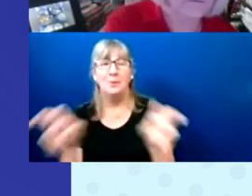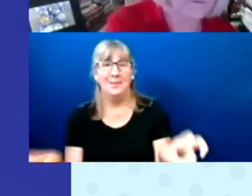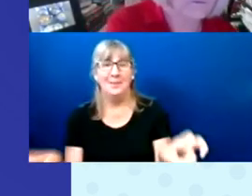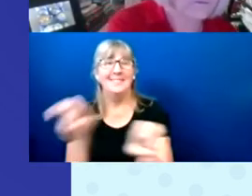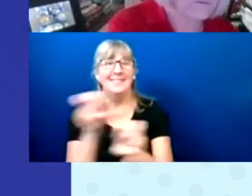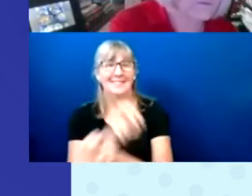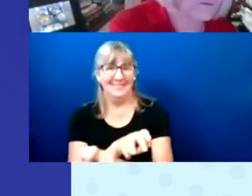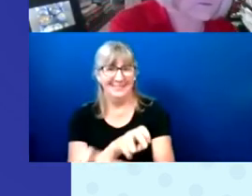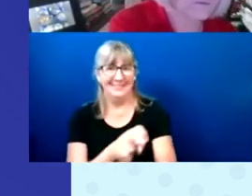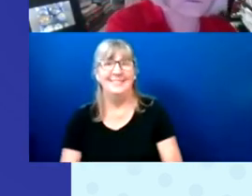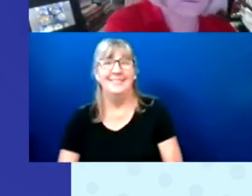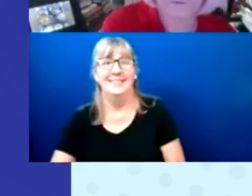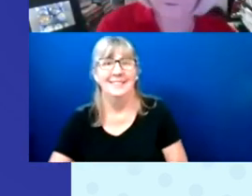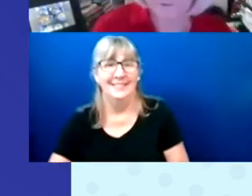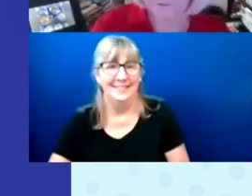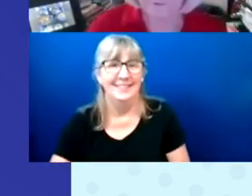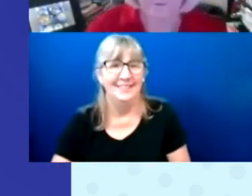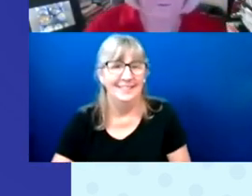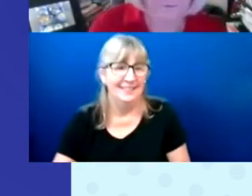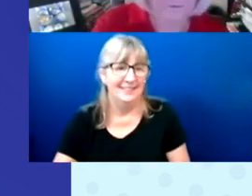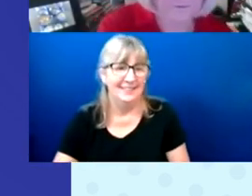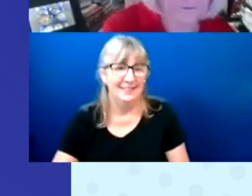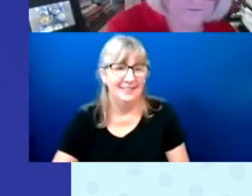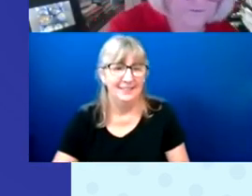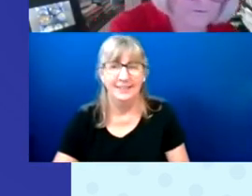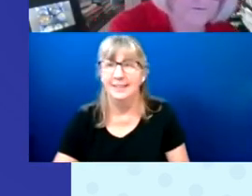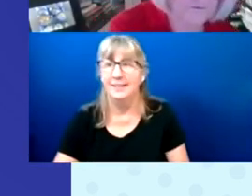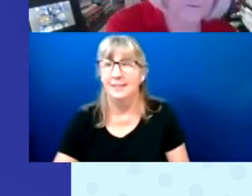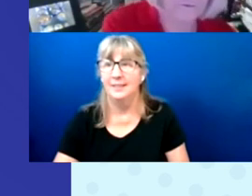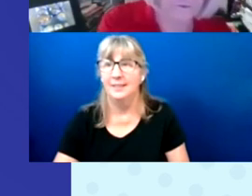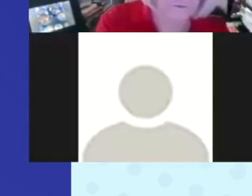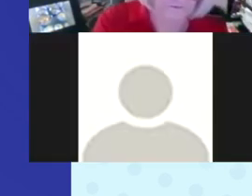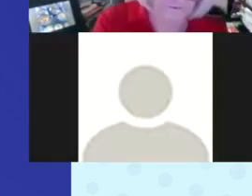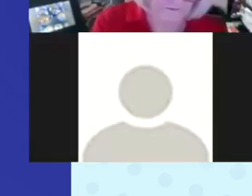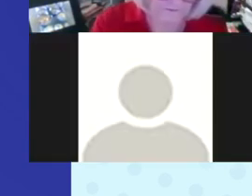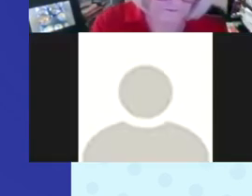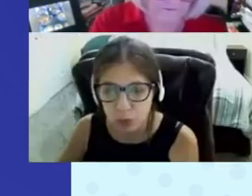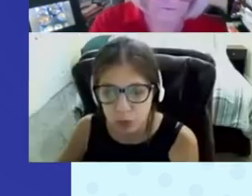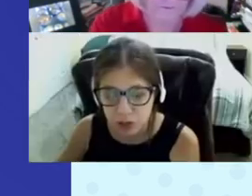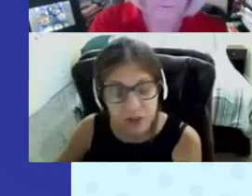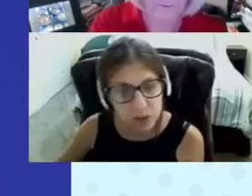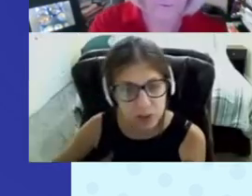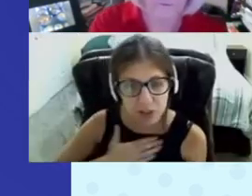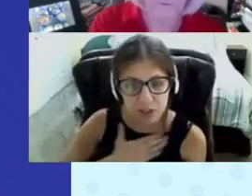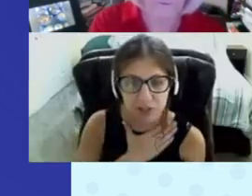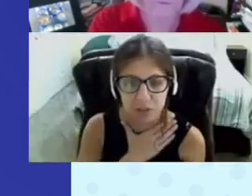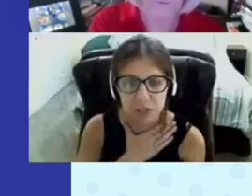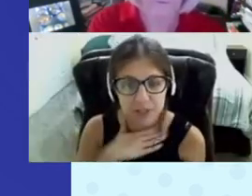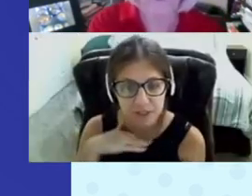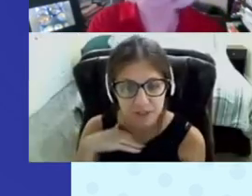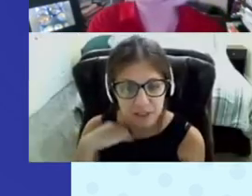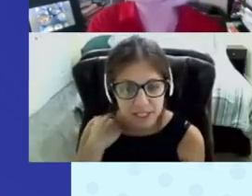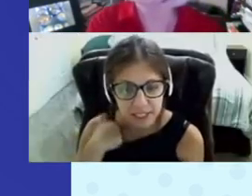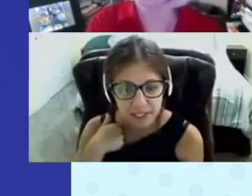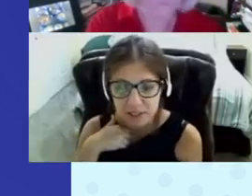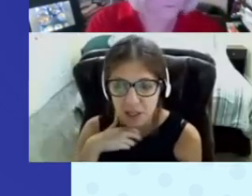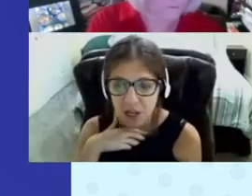And so we have two questions that are asking about survey results from specific states.